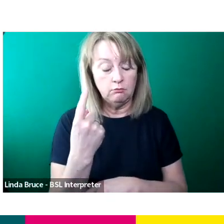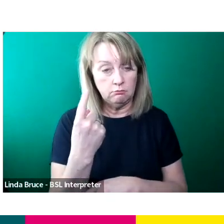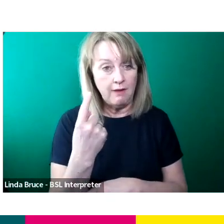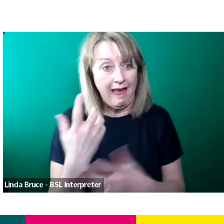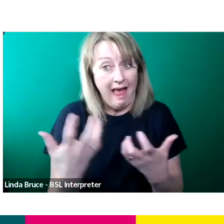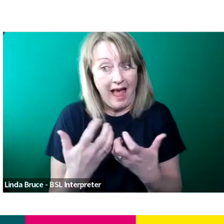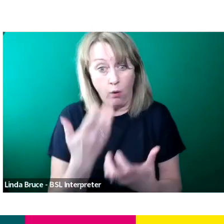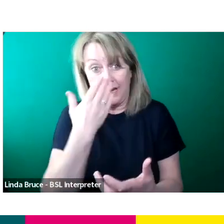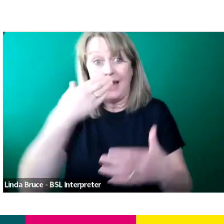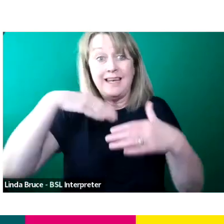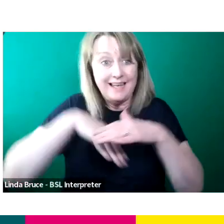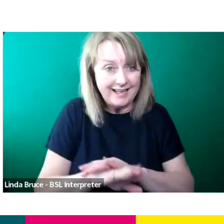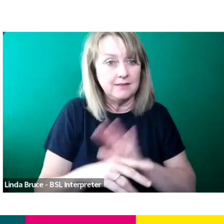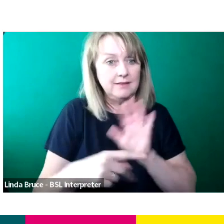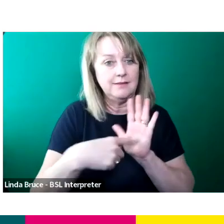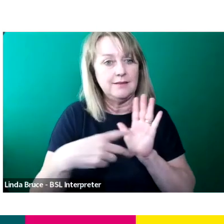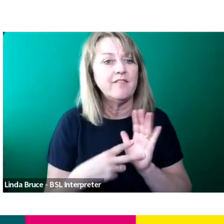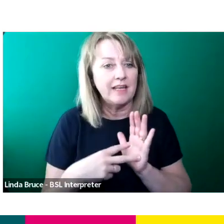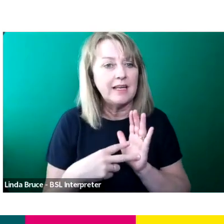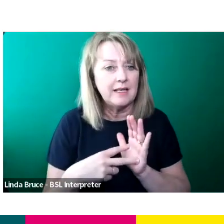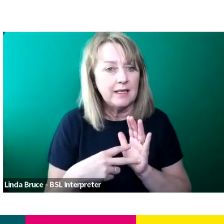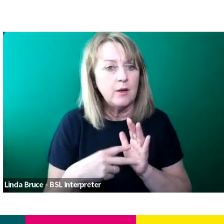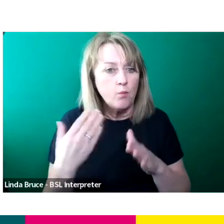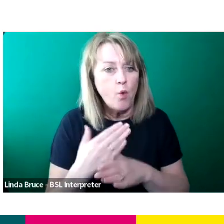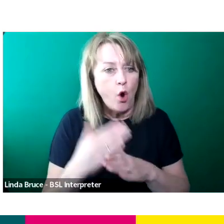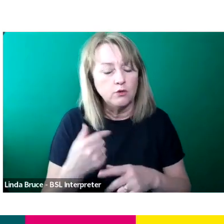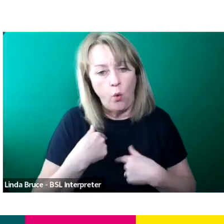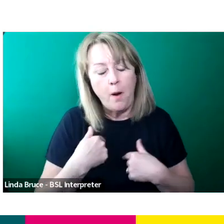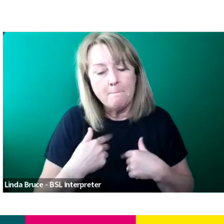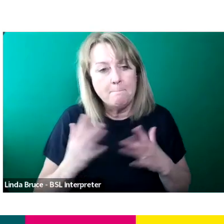I always did that throughout my career and so something I'm genuinely passionate about